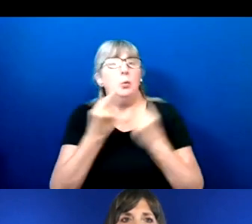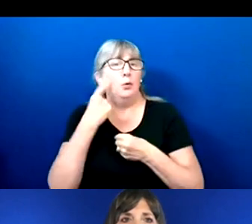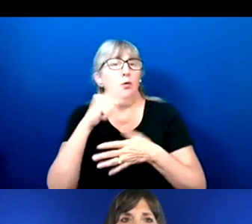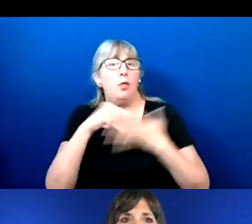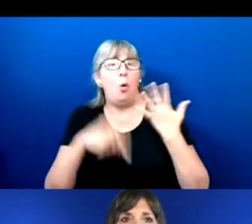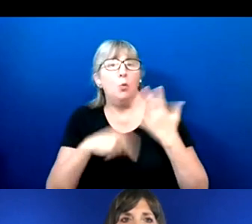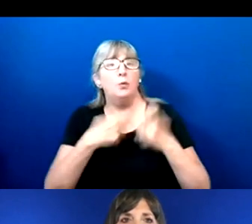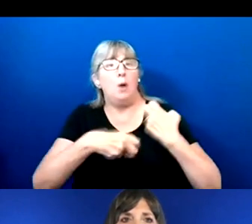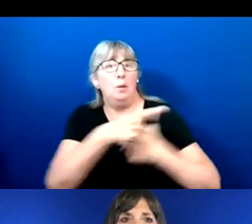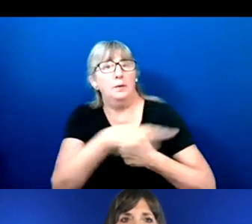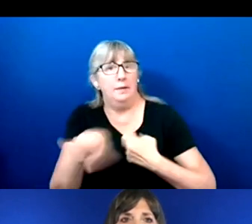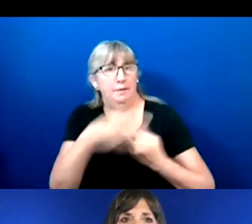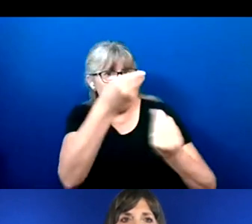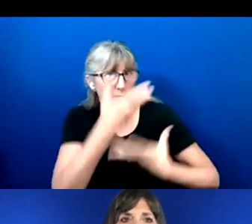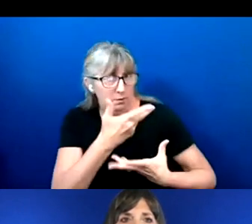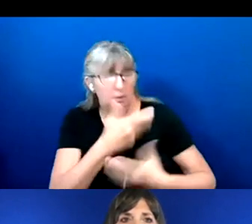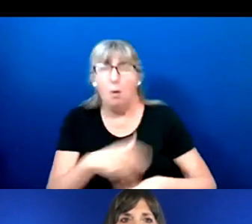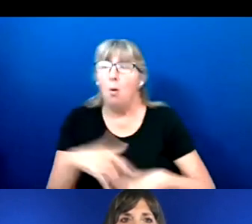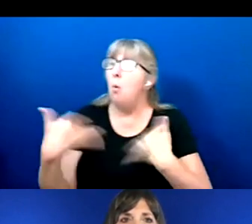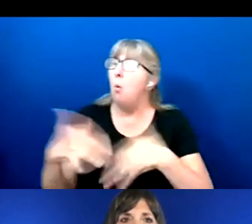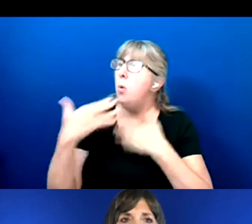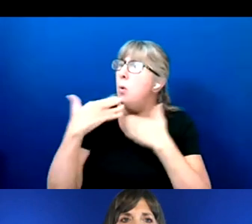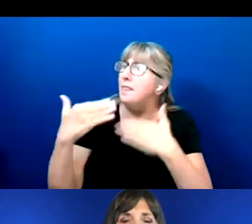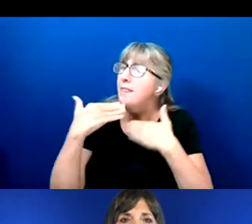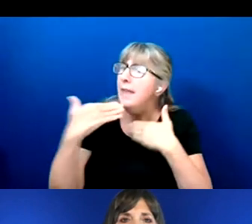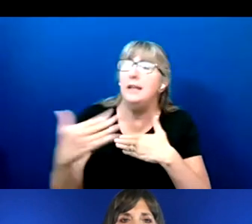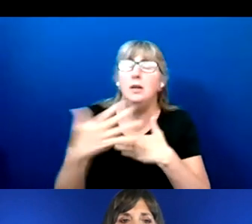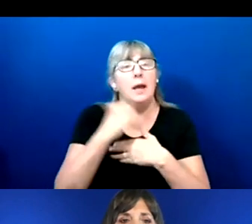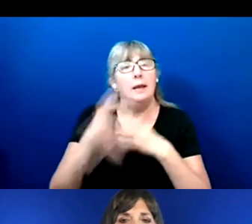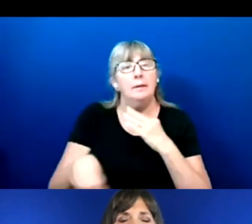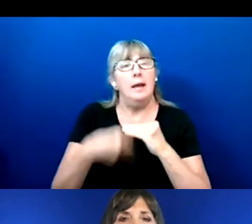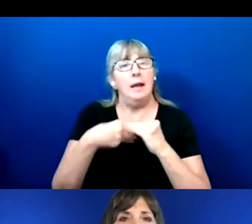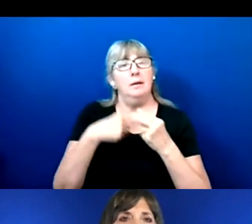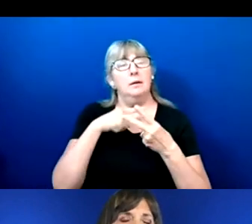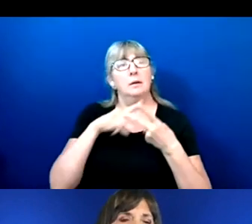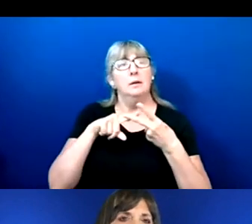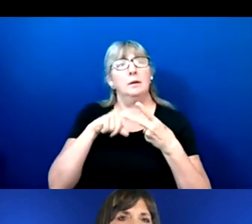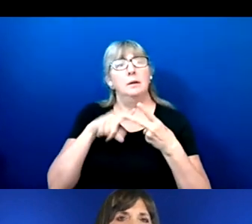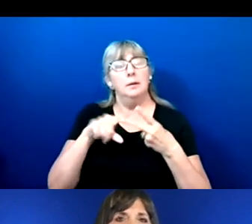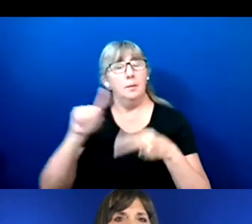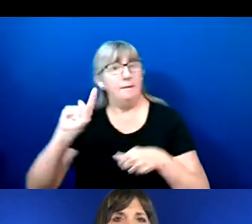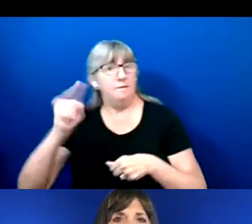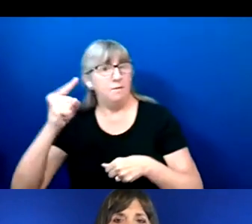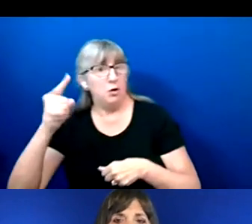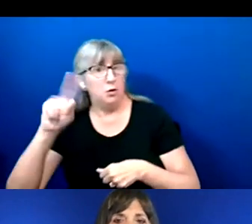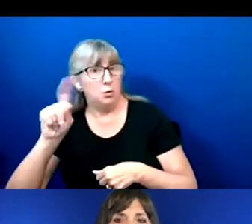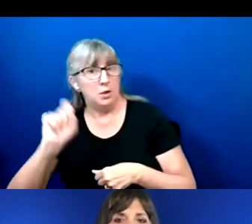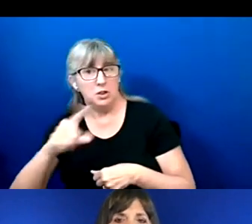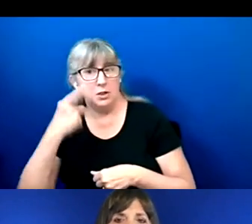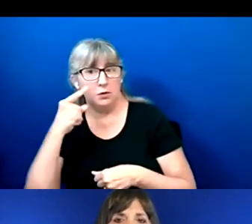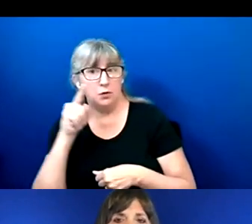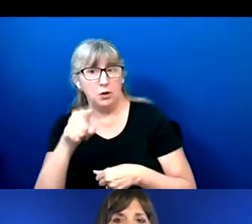Thank you. And kind of following up on that, Terry. My question is for you.